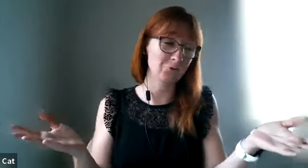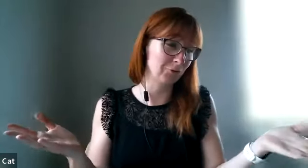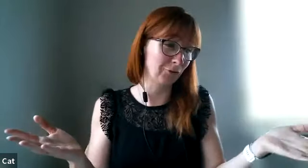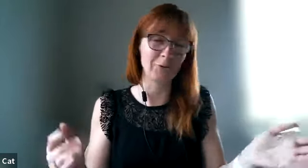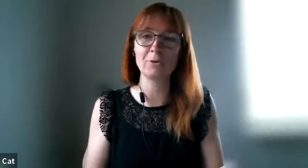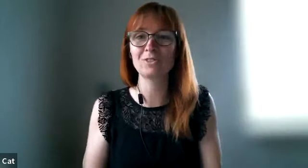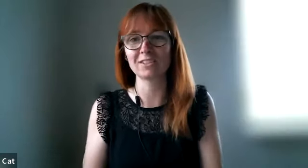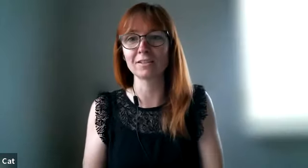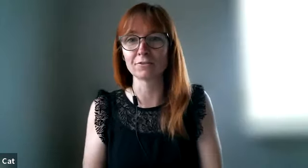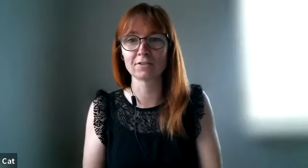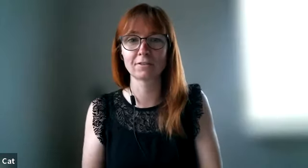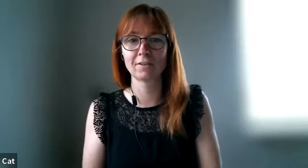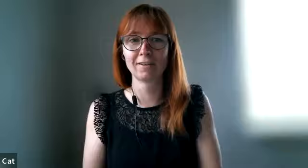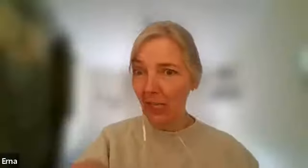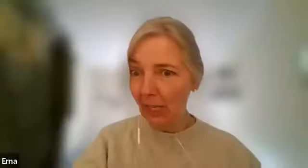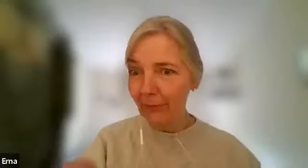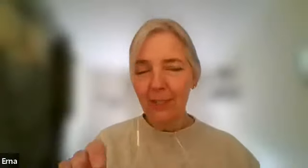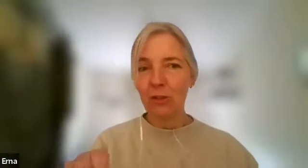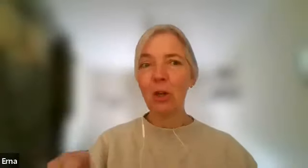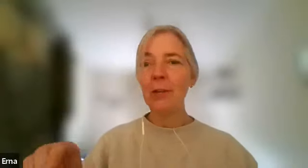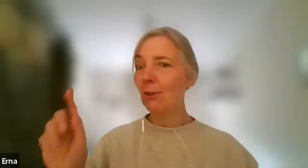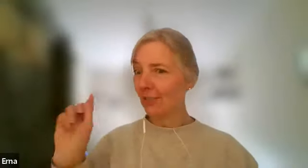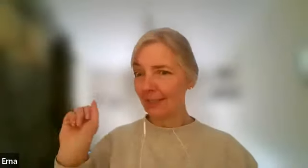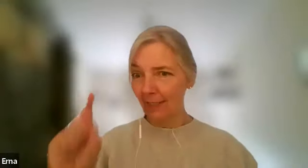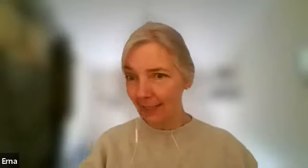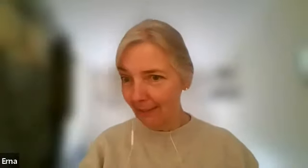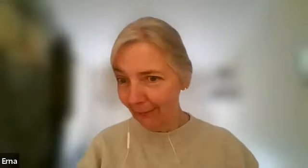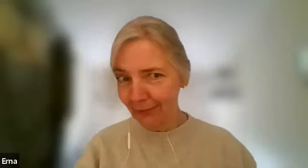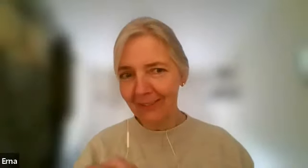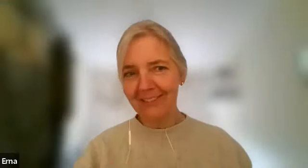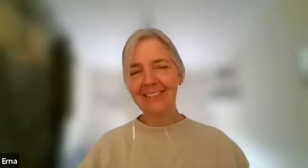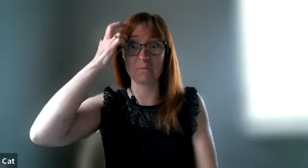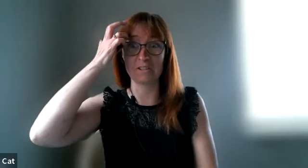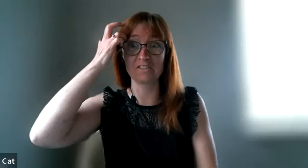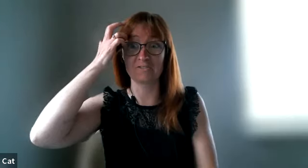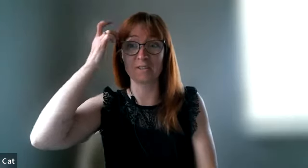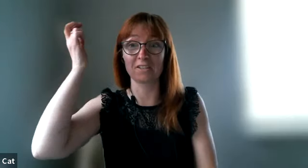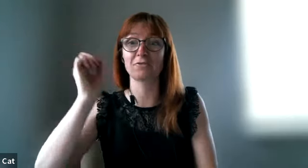prefer he would say give us get gift zone in on the gift don't hug me just give me a gift